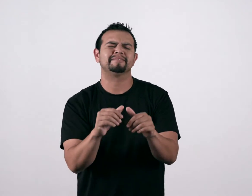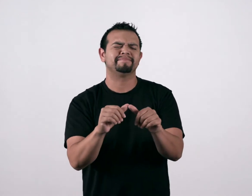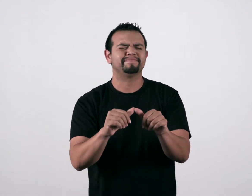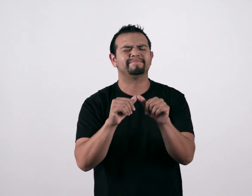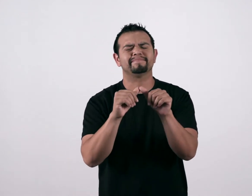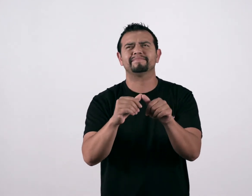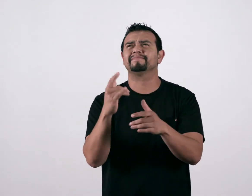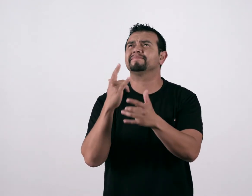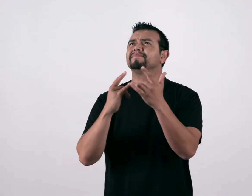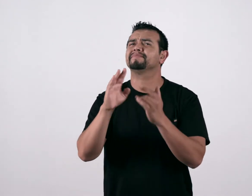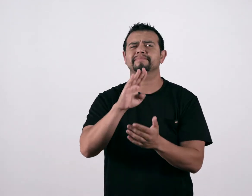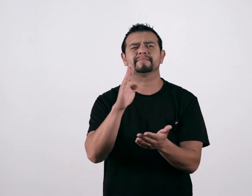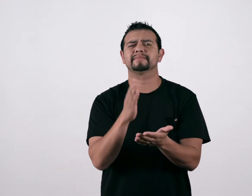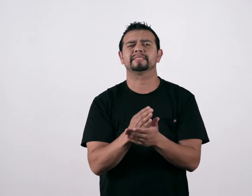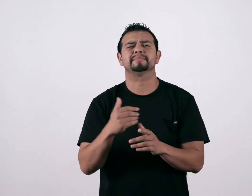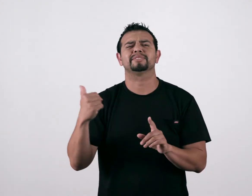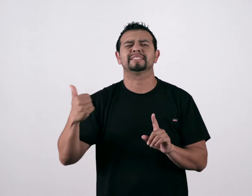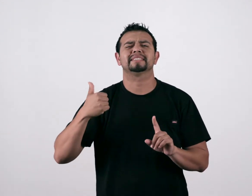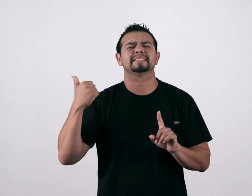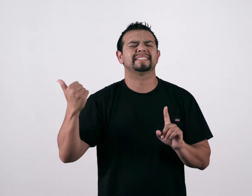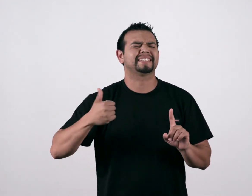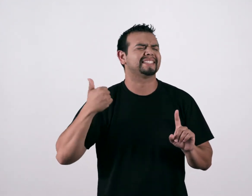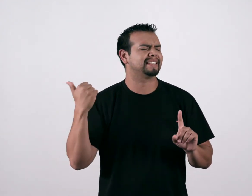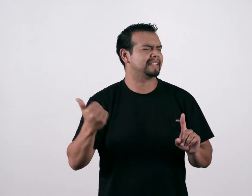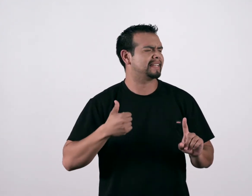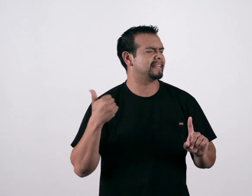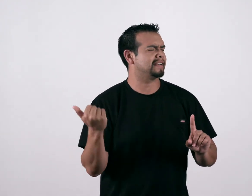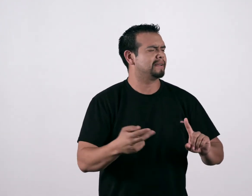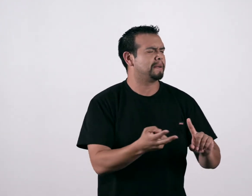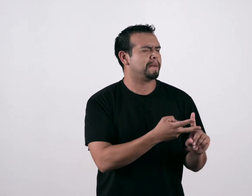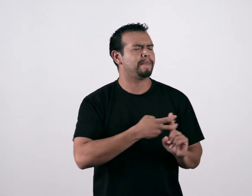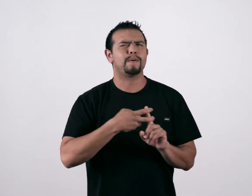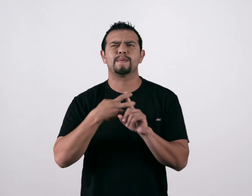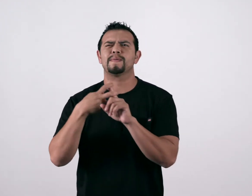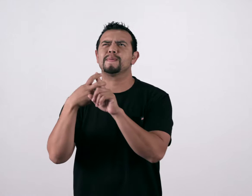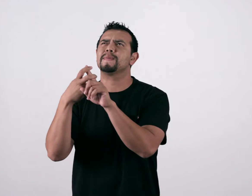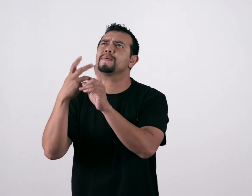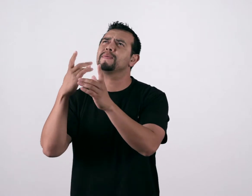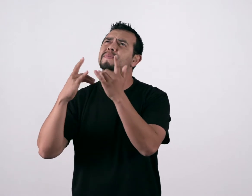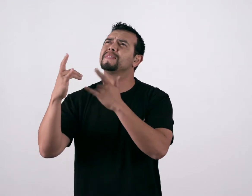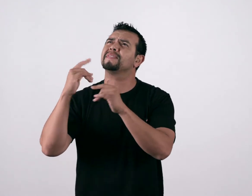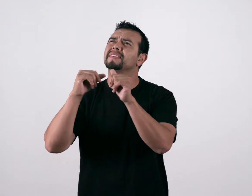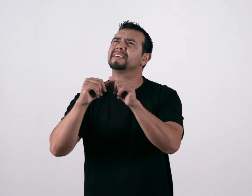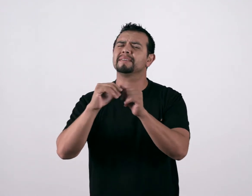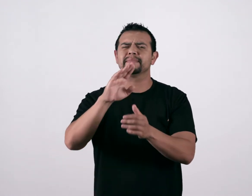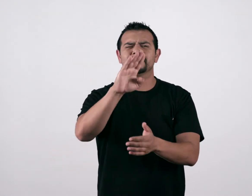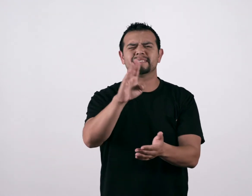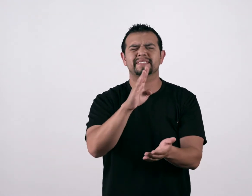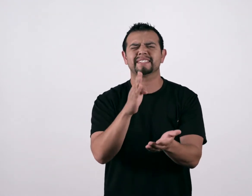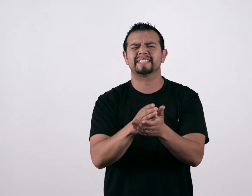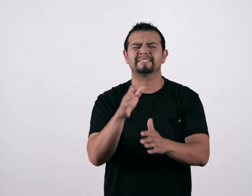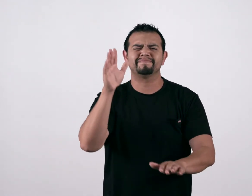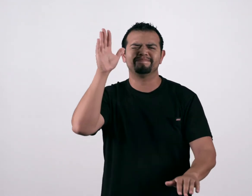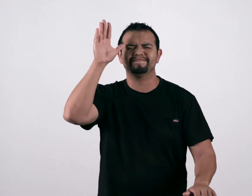Your love will never stop chasing after me Your love will never stop Never stop, never stop